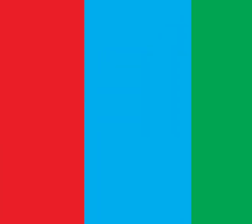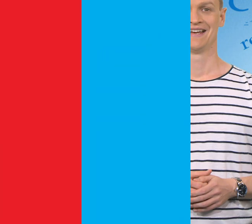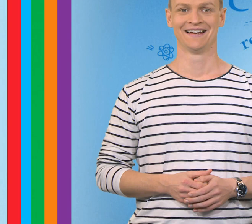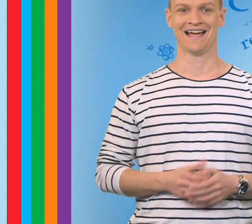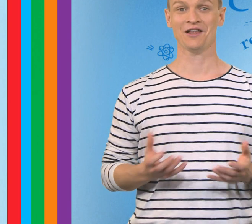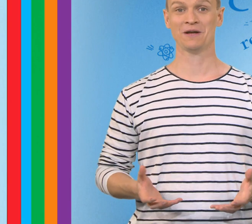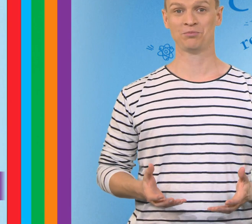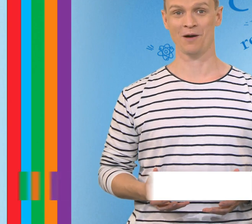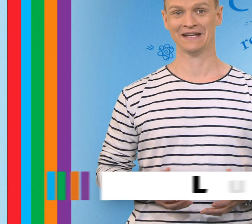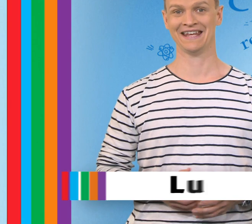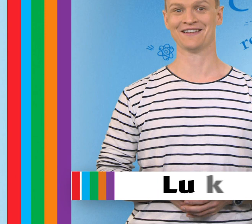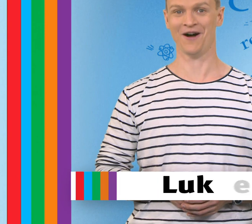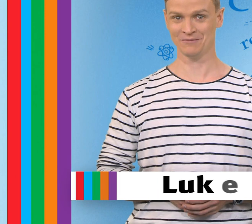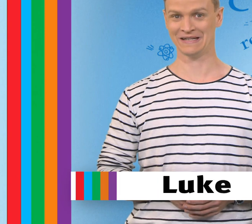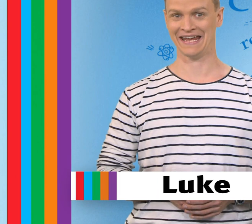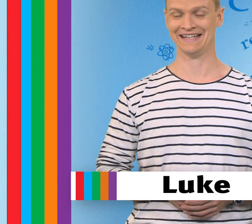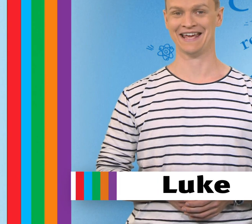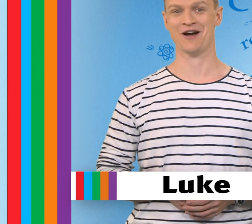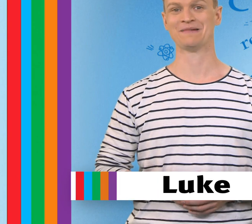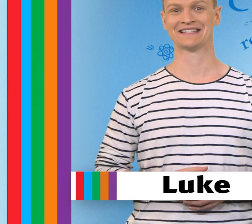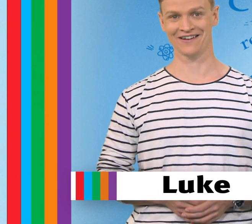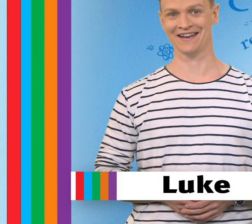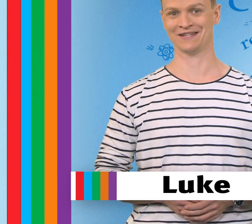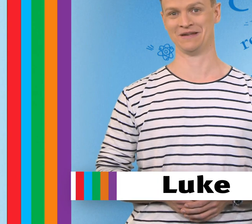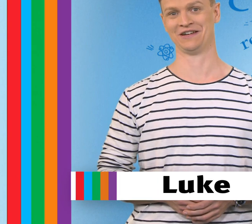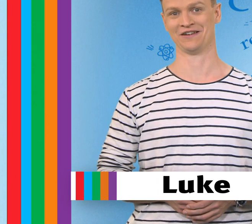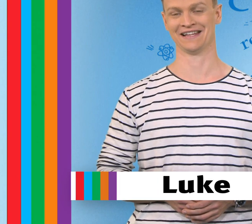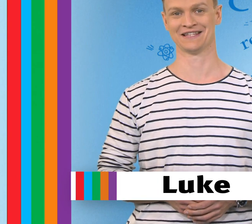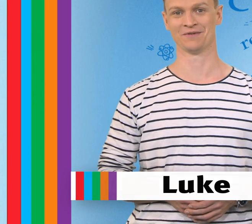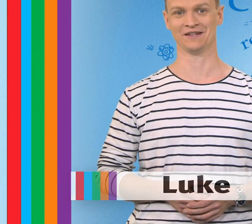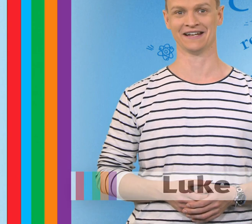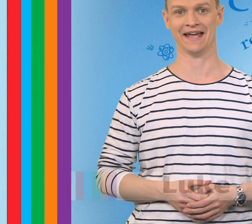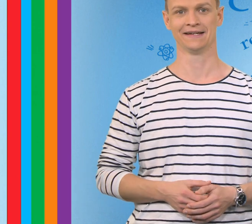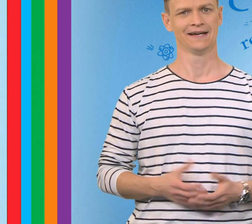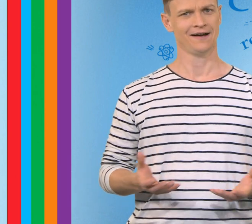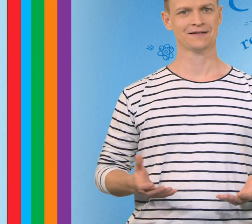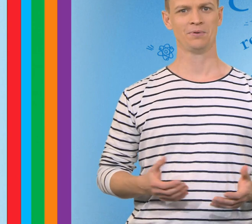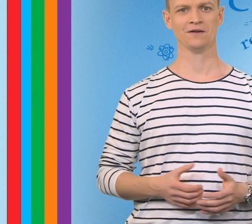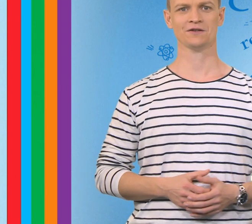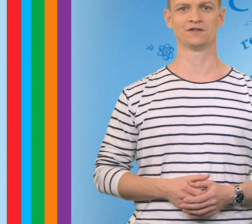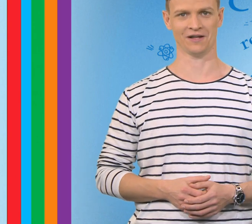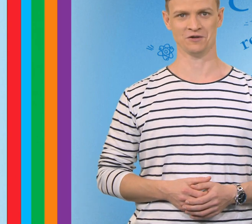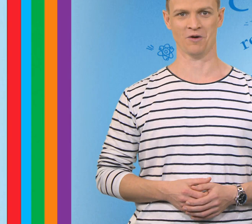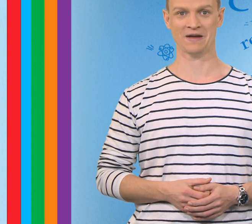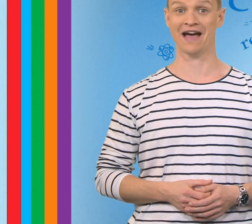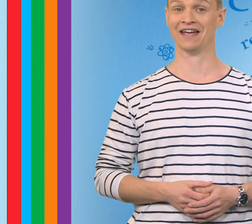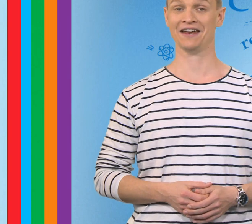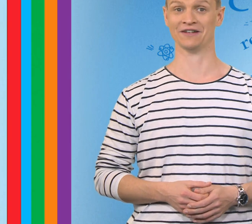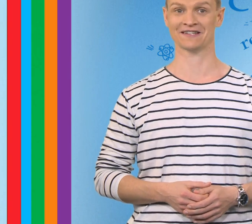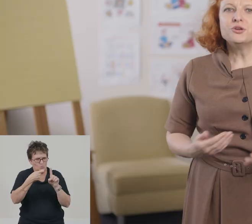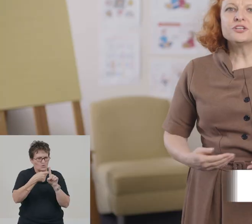Hello, middle primary kids! I'm Luke Kennedy, and I'm excited, to be sharing your lessons with you today. I suppose I'll tell you what we have ahead of us.